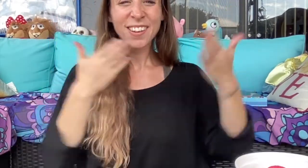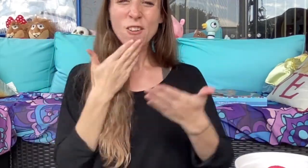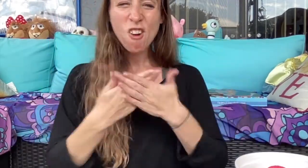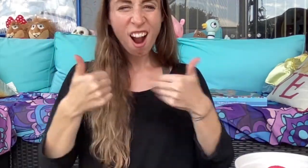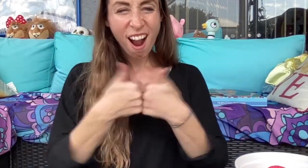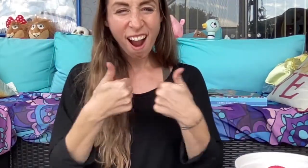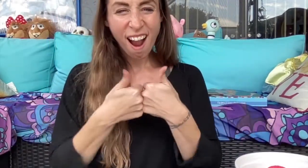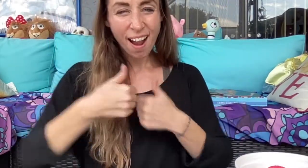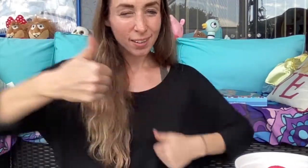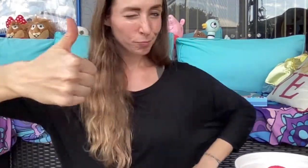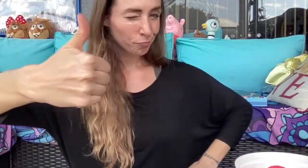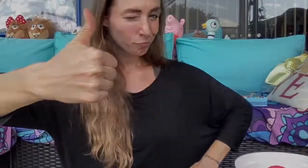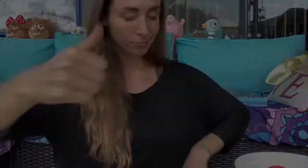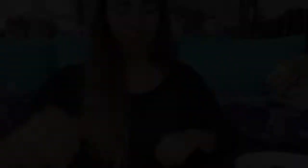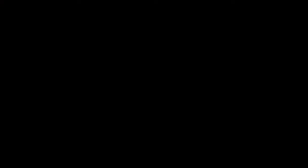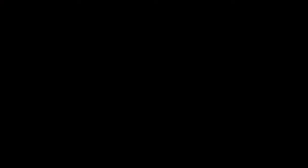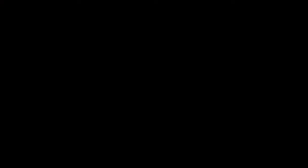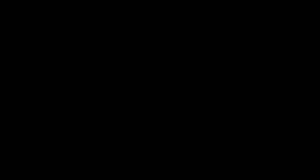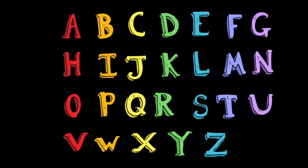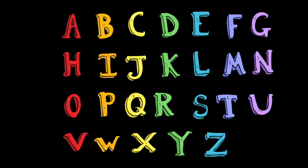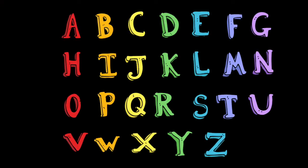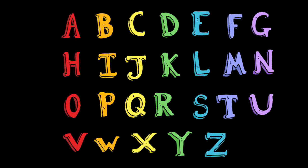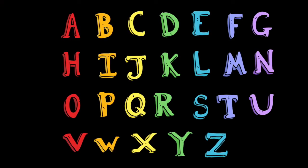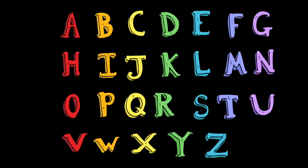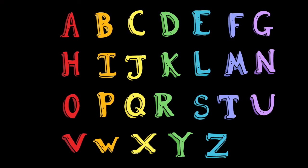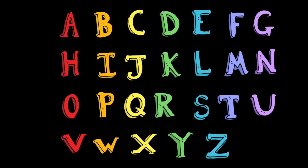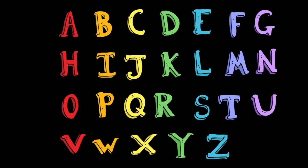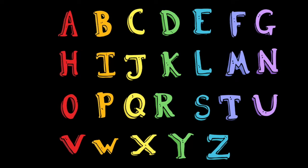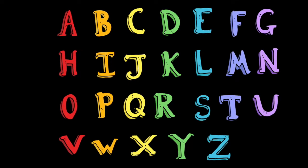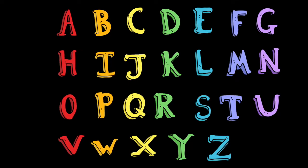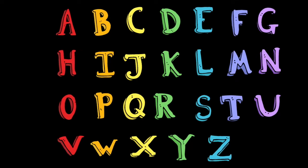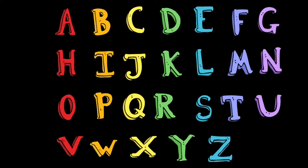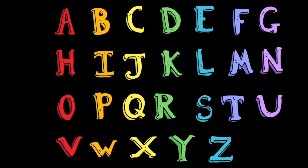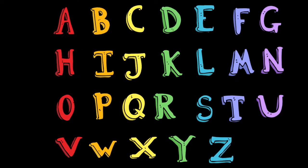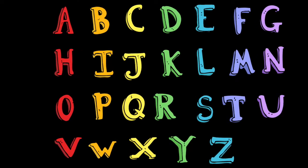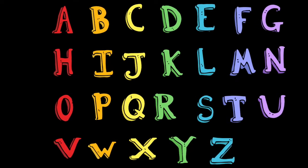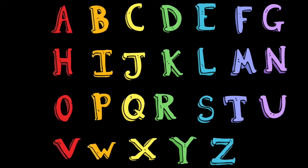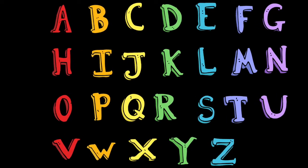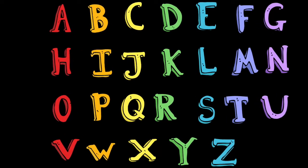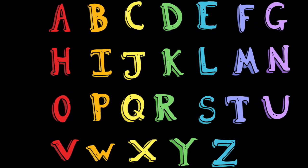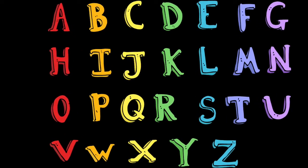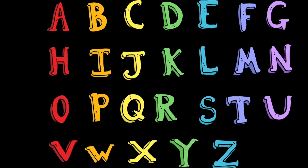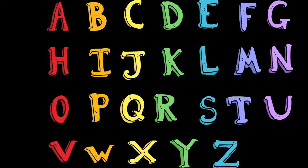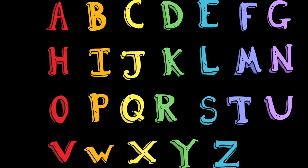All right good game!